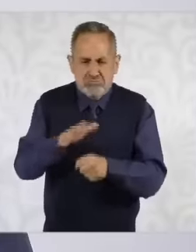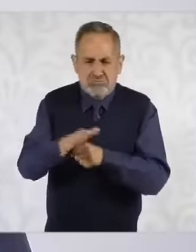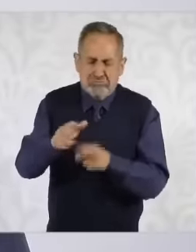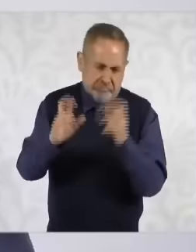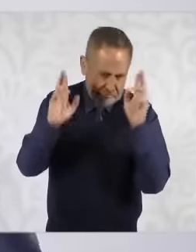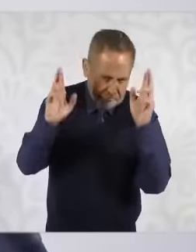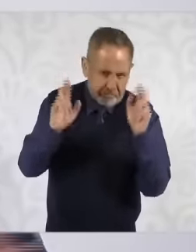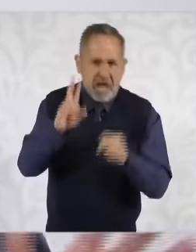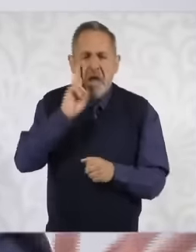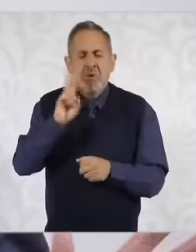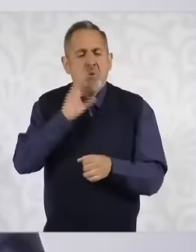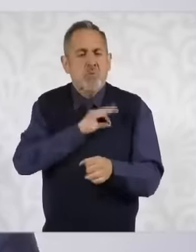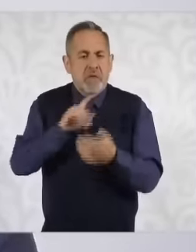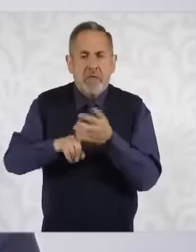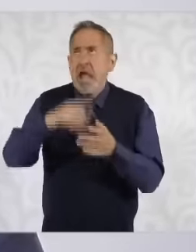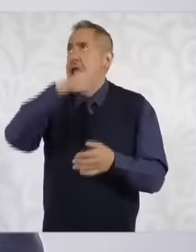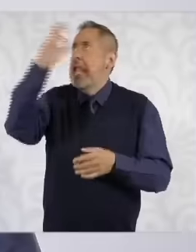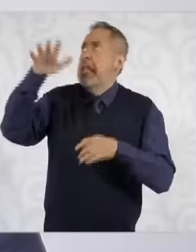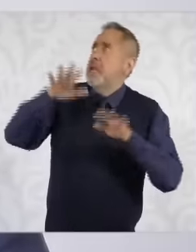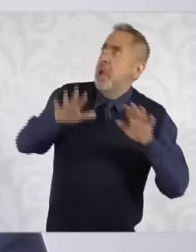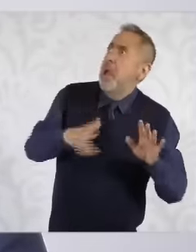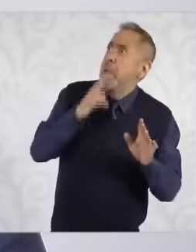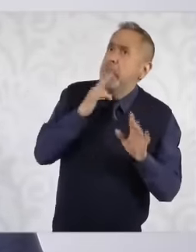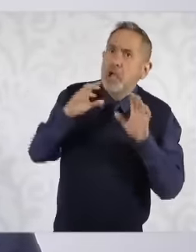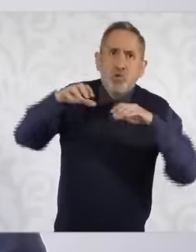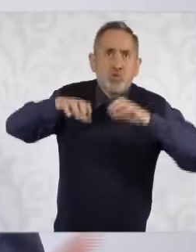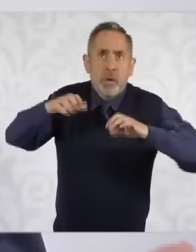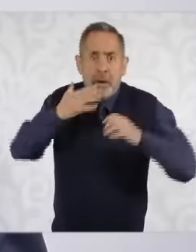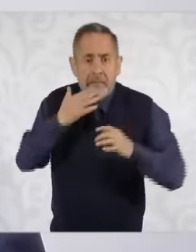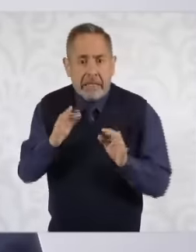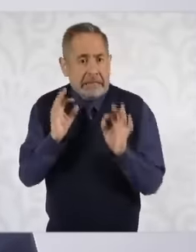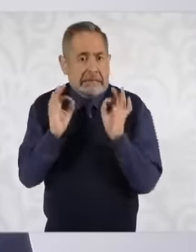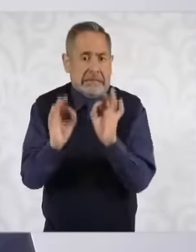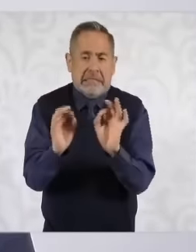true that the climate is with us that it rains well, that is a great enemy. It